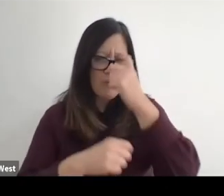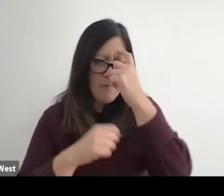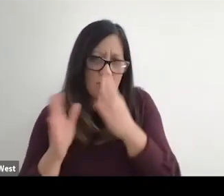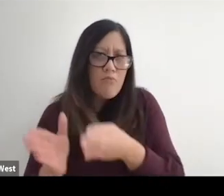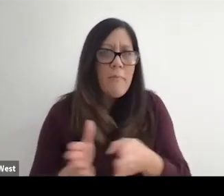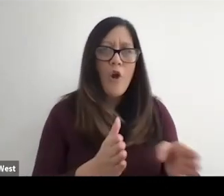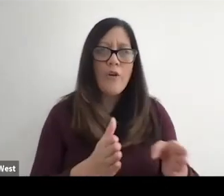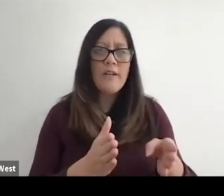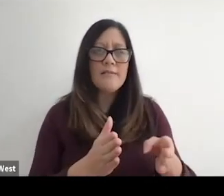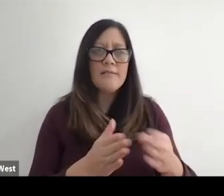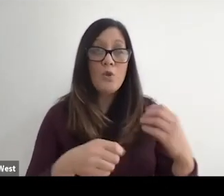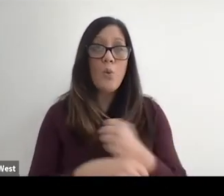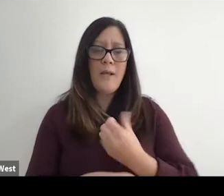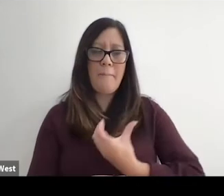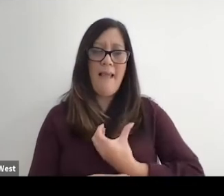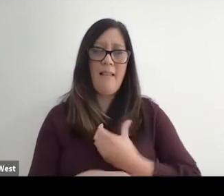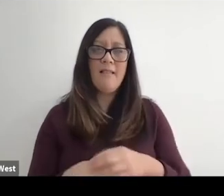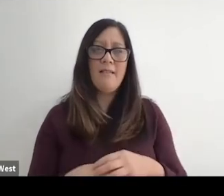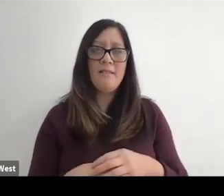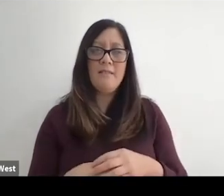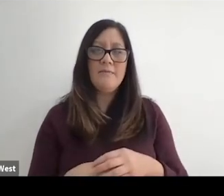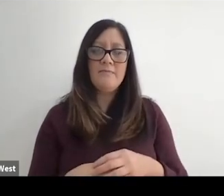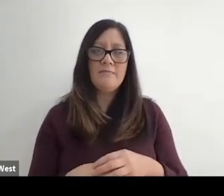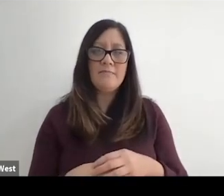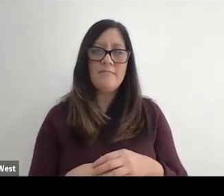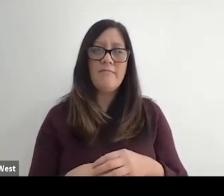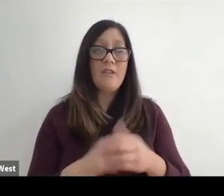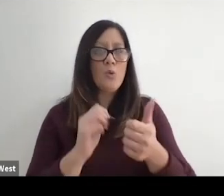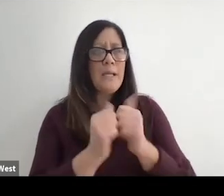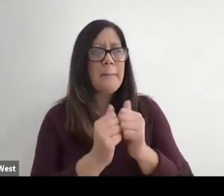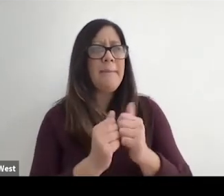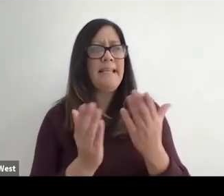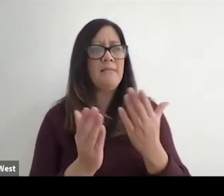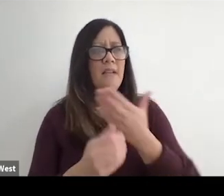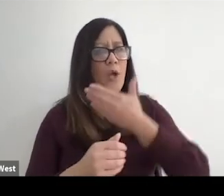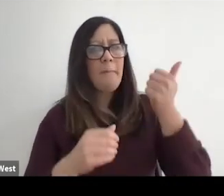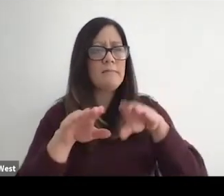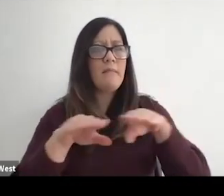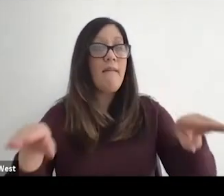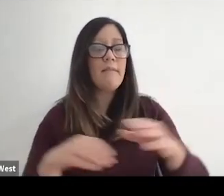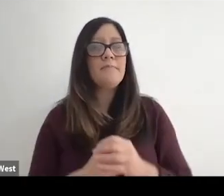energy, mental preparedness to win a medal, or to try to to compete at your optimum.